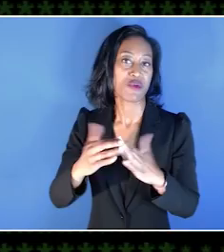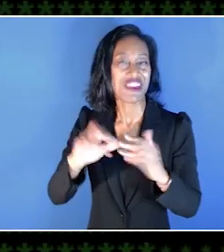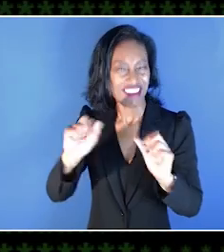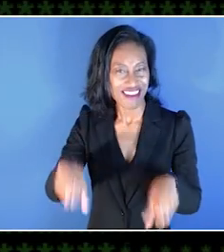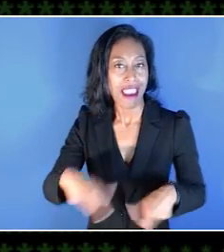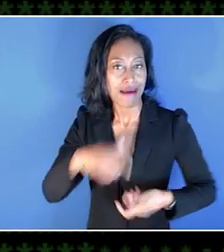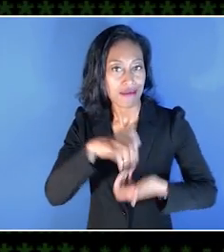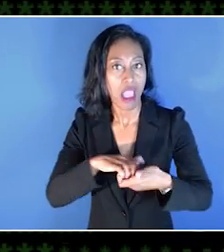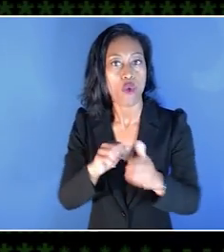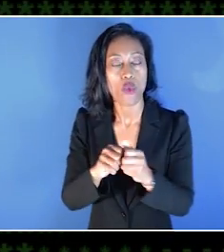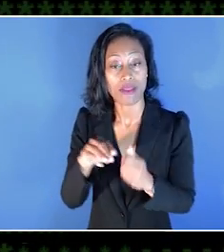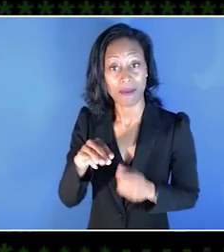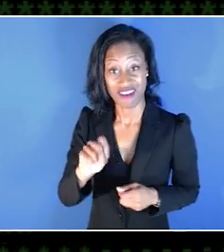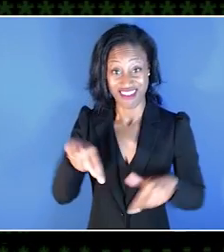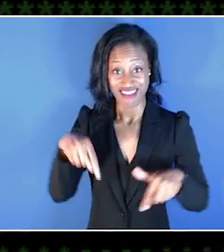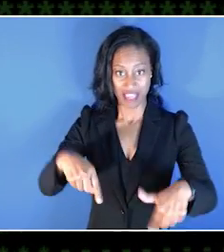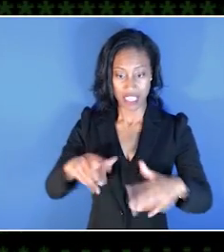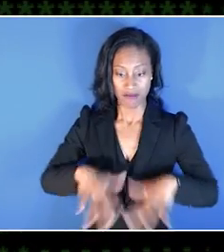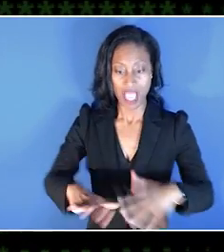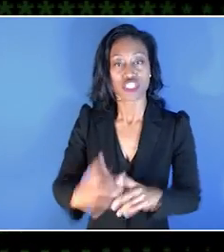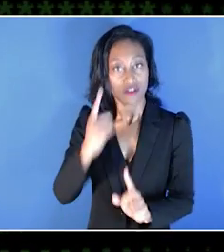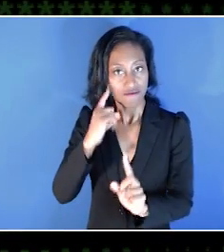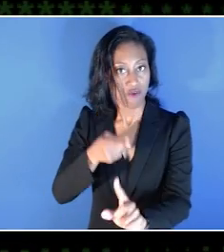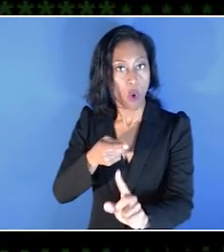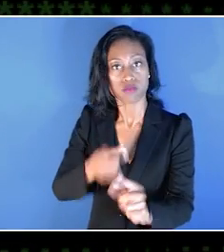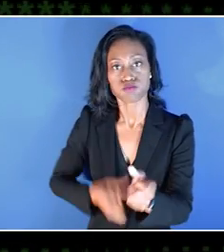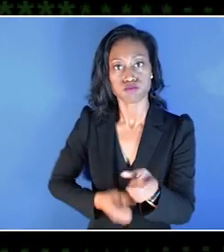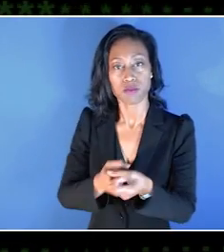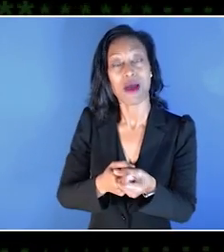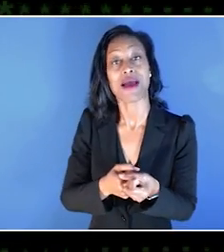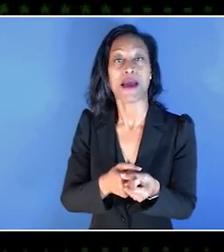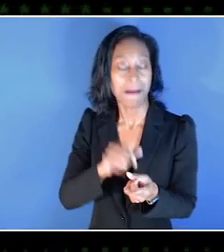This is a space for and by people with disabilities, not about them.